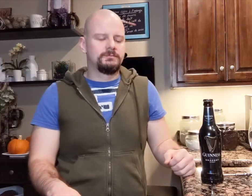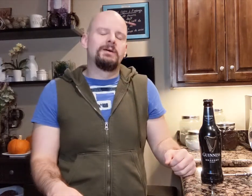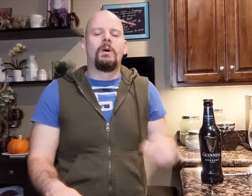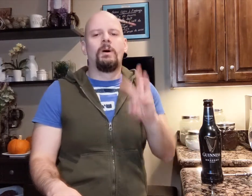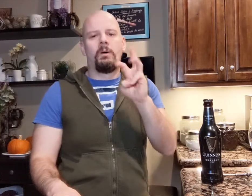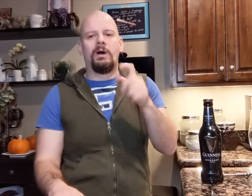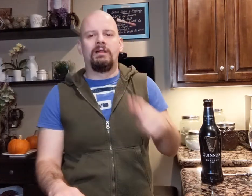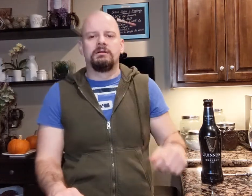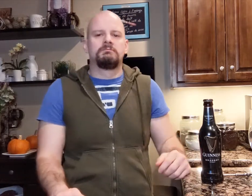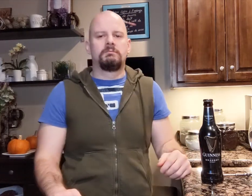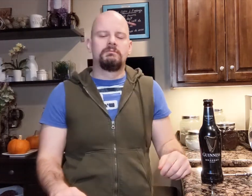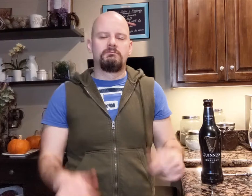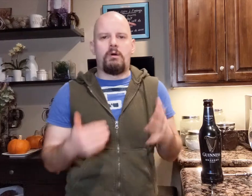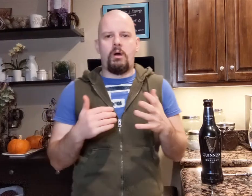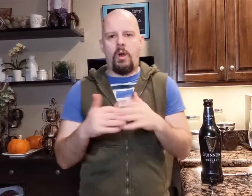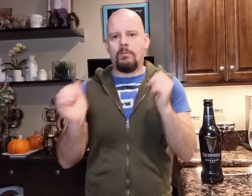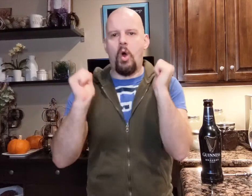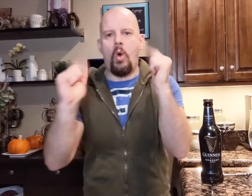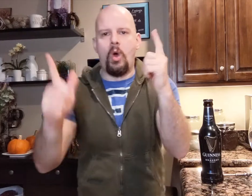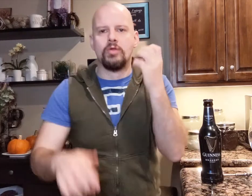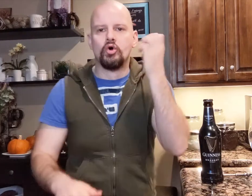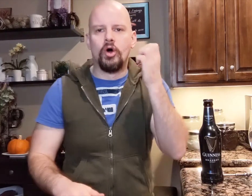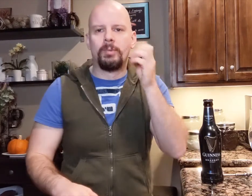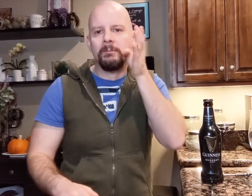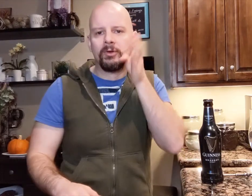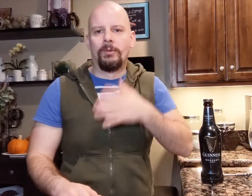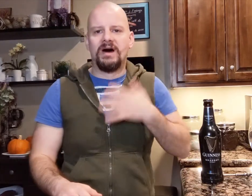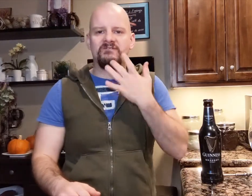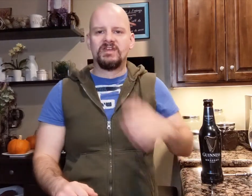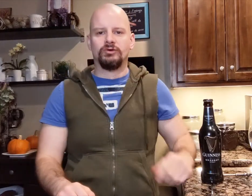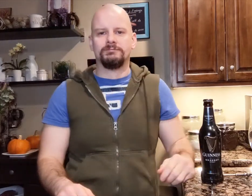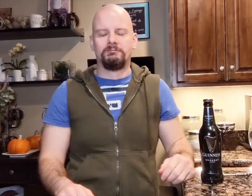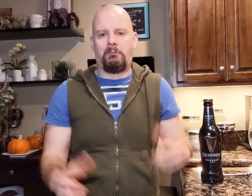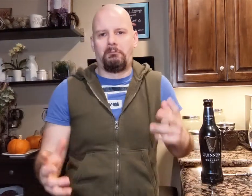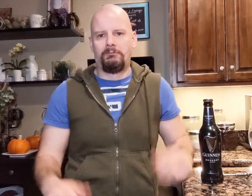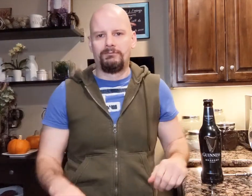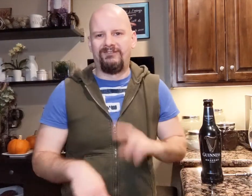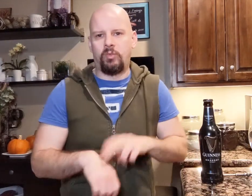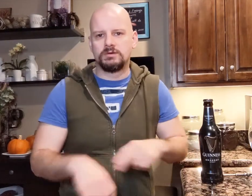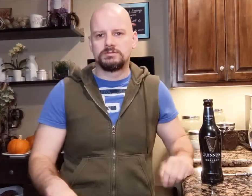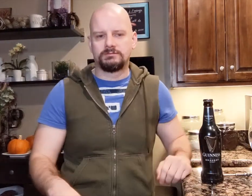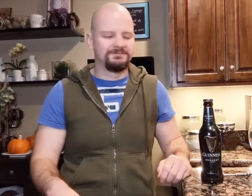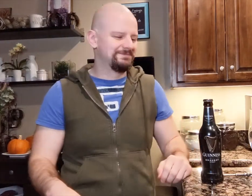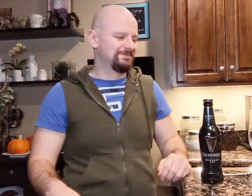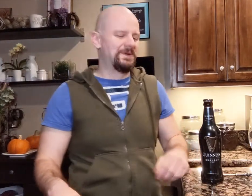Well... Almost all European beers are my favourite. Of course.